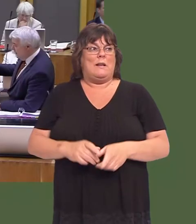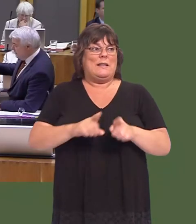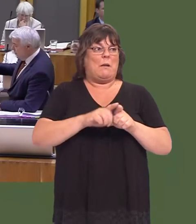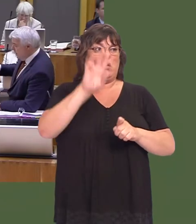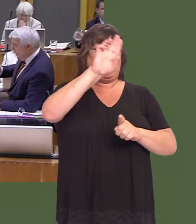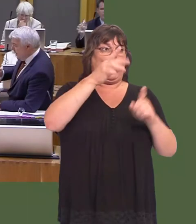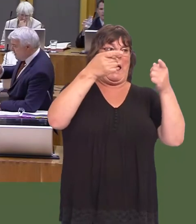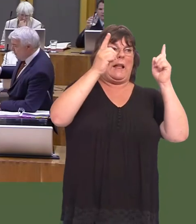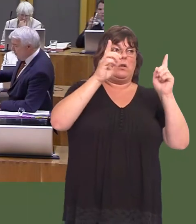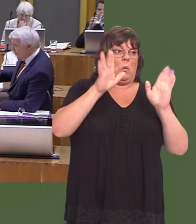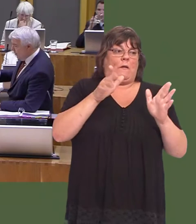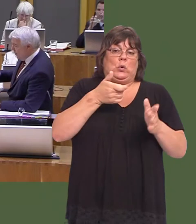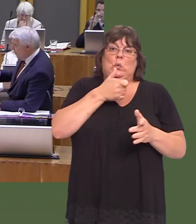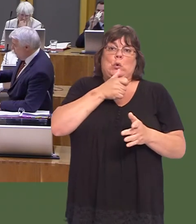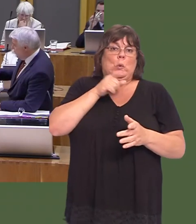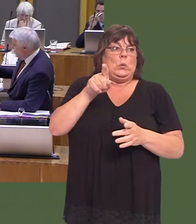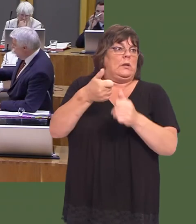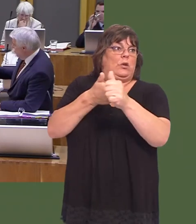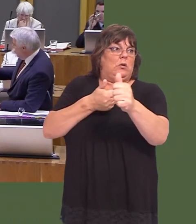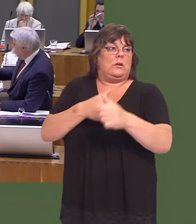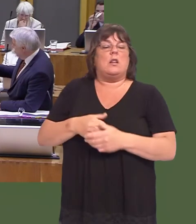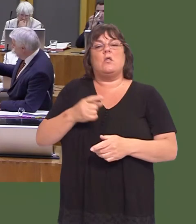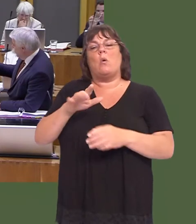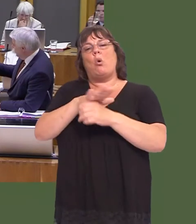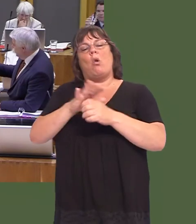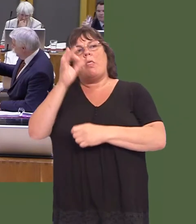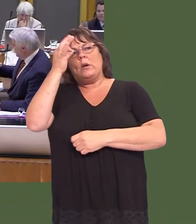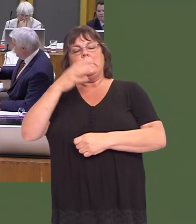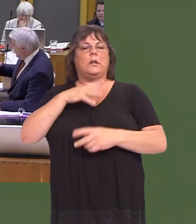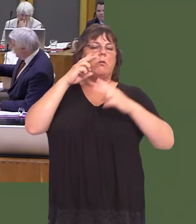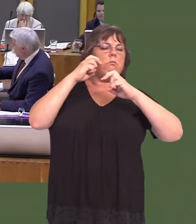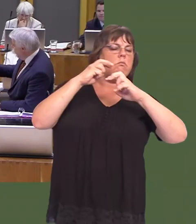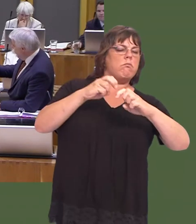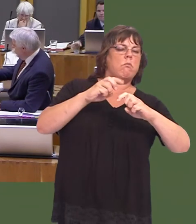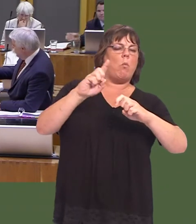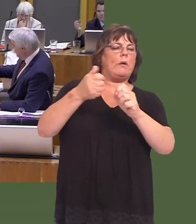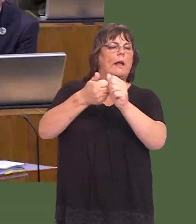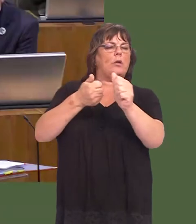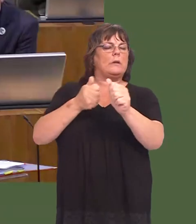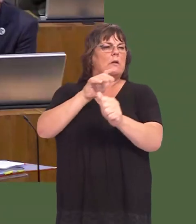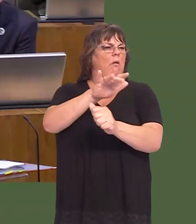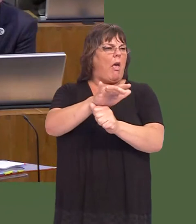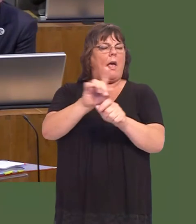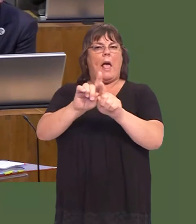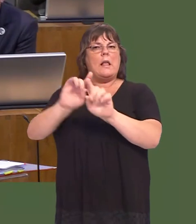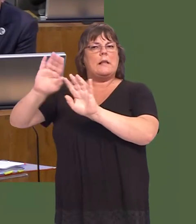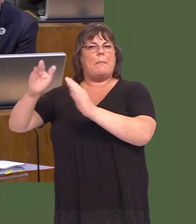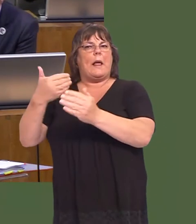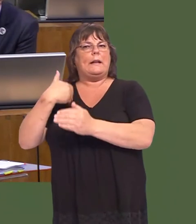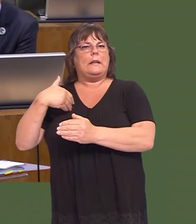I think it is important that local authorities examine the way in which supply teachers are provided in their areas, even though itís a matter, I believe, for school heads, rather